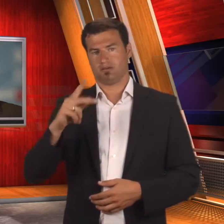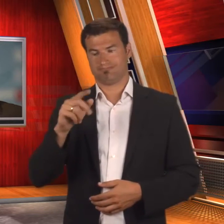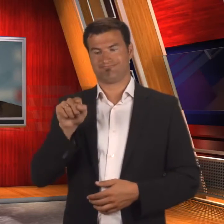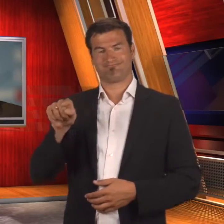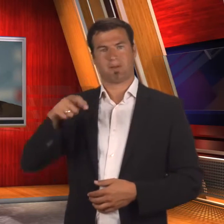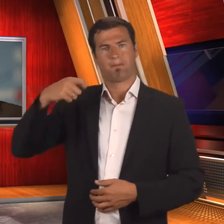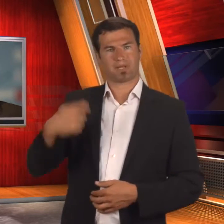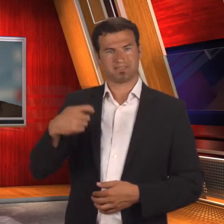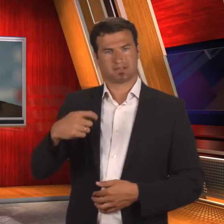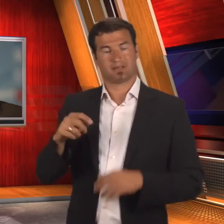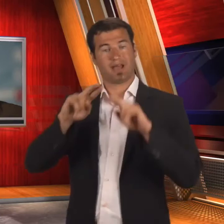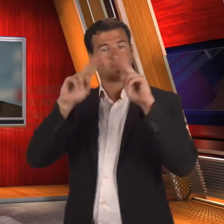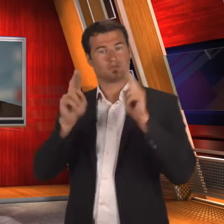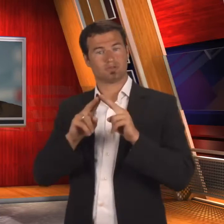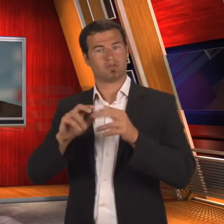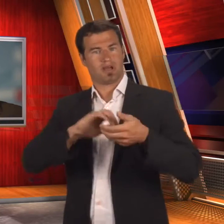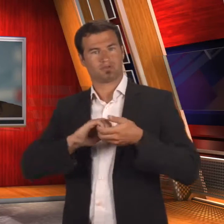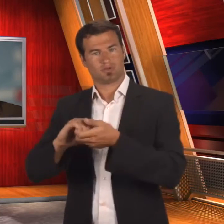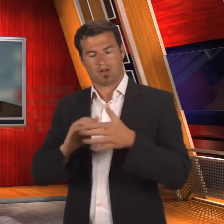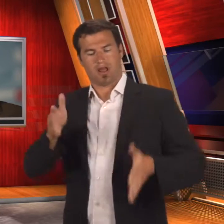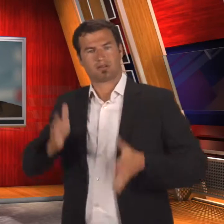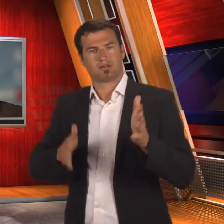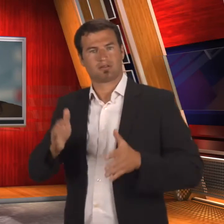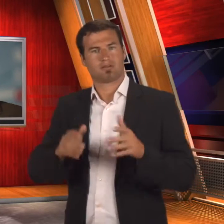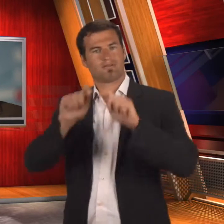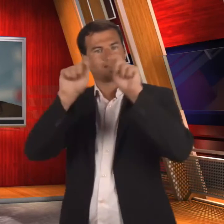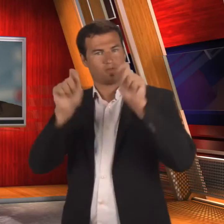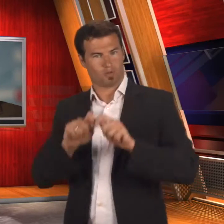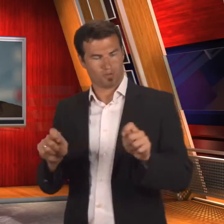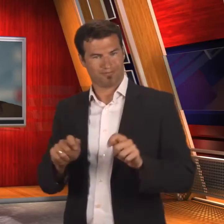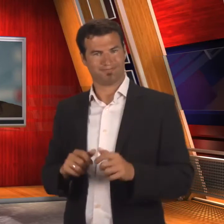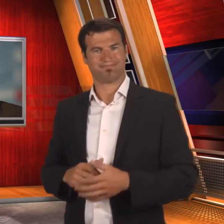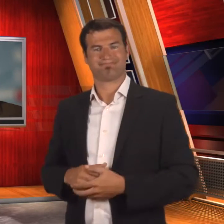the International Association of Athletics Federations.